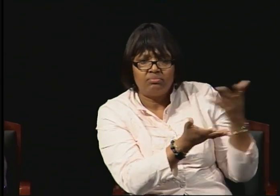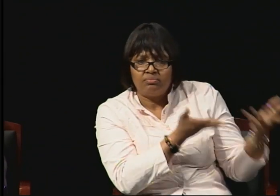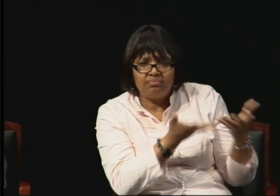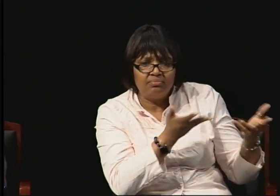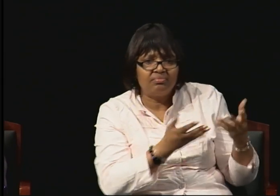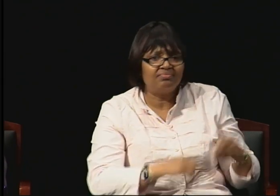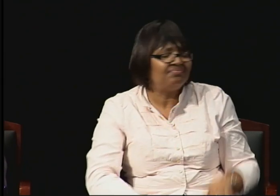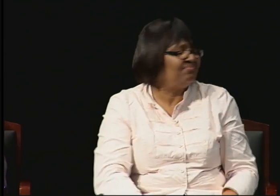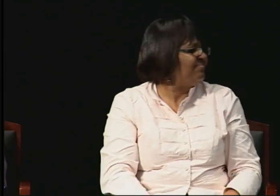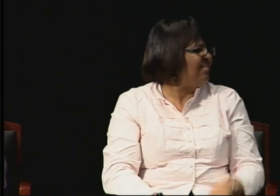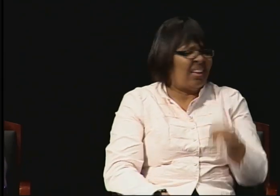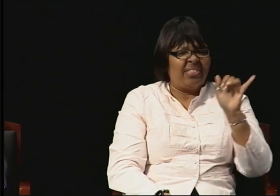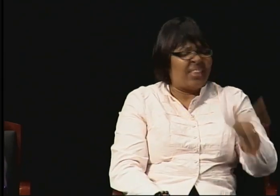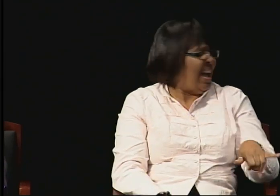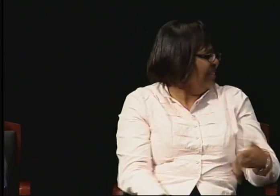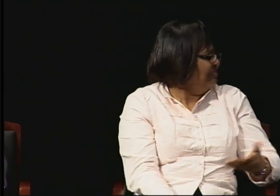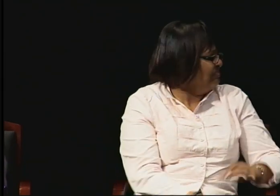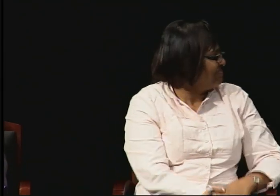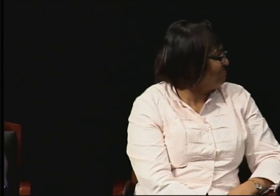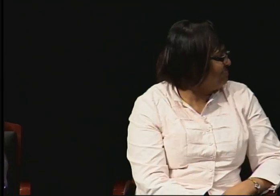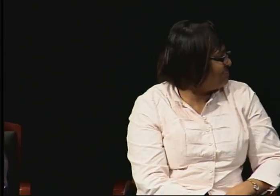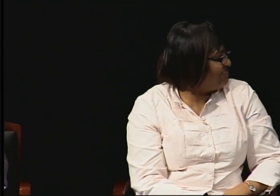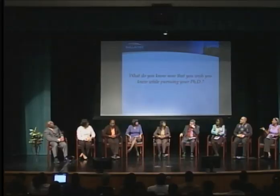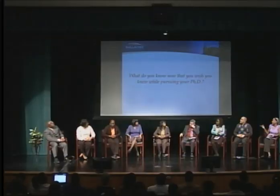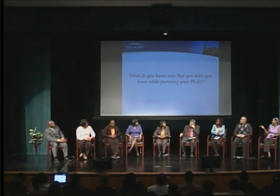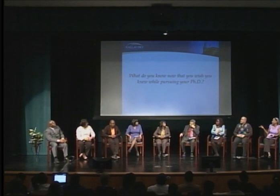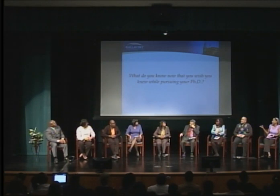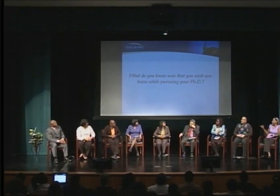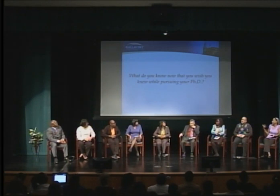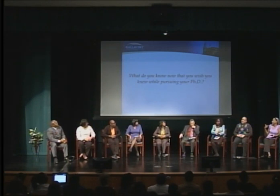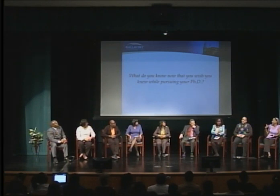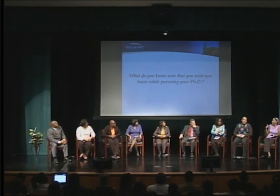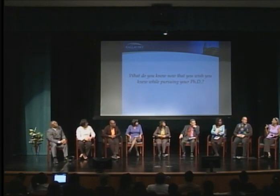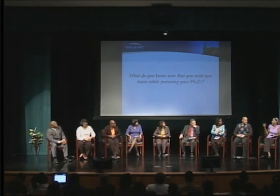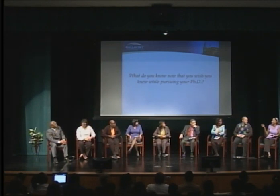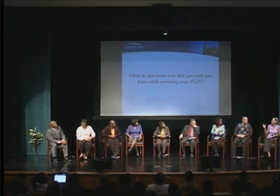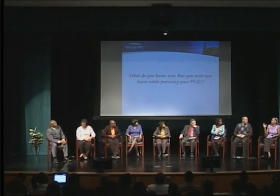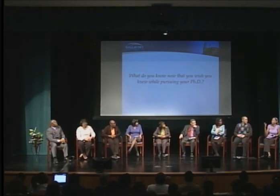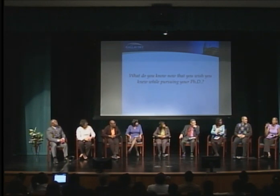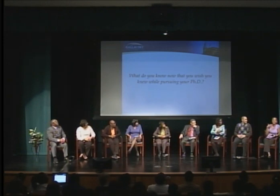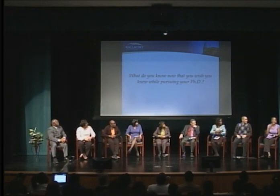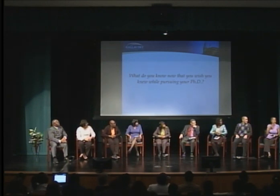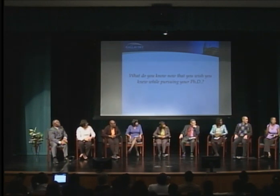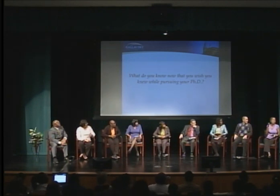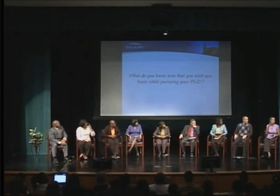What I wish I had known is that the people who I thought were going to be there for me